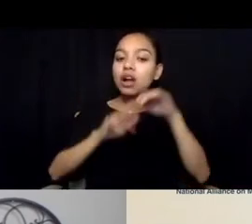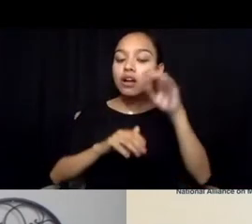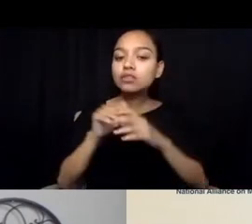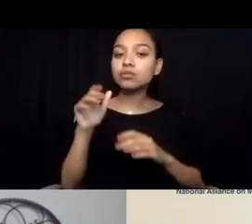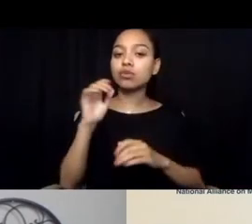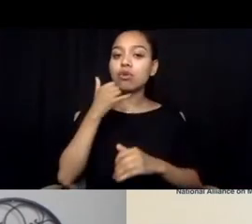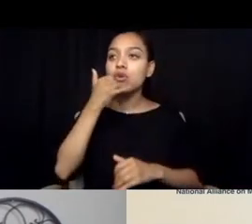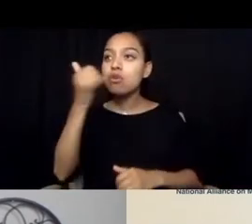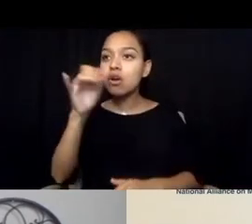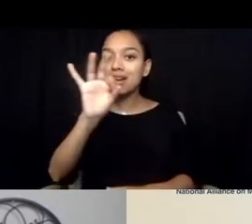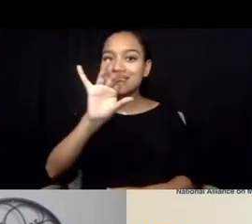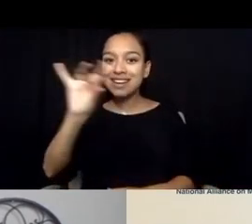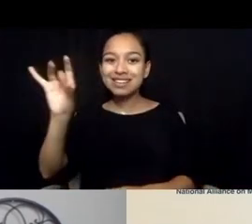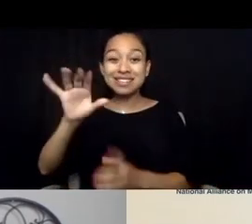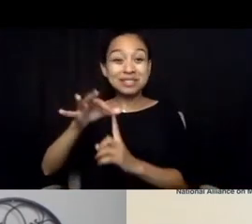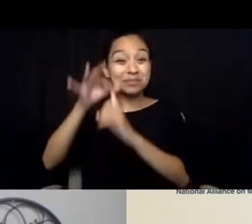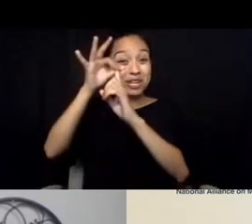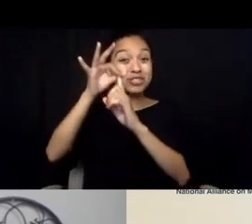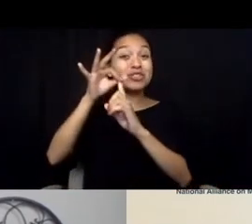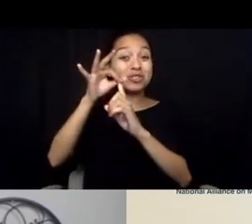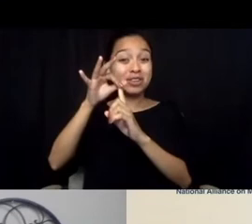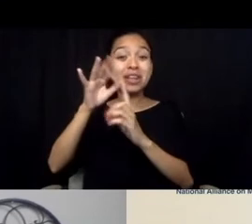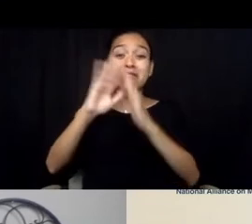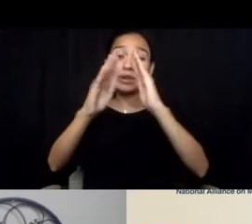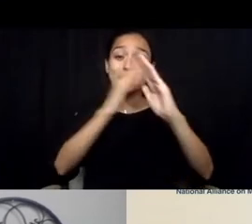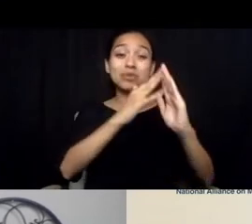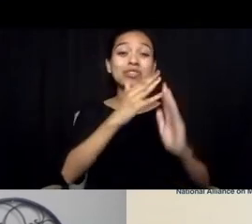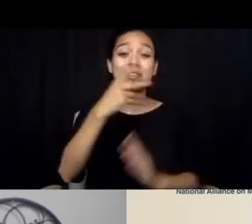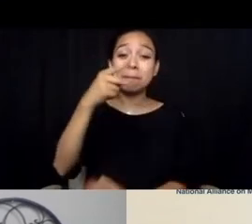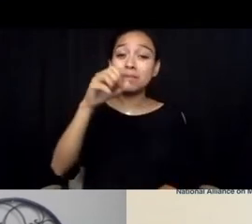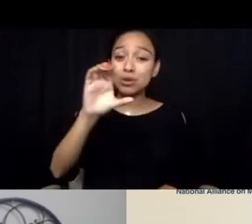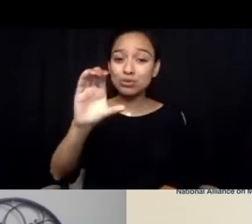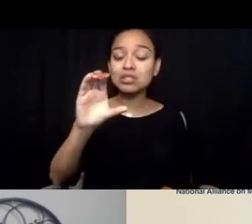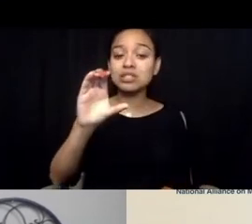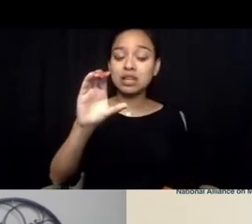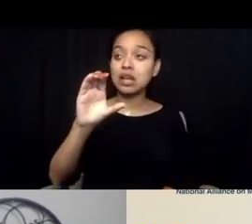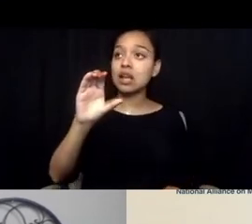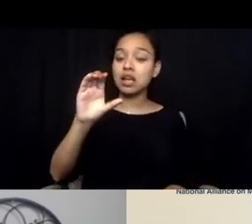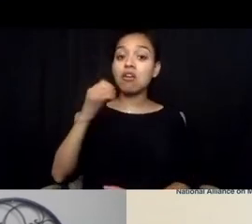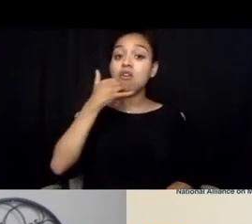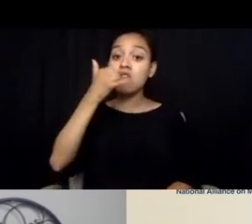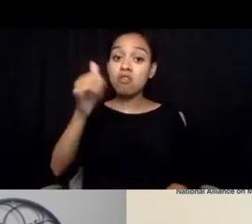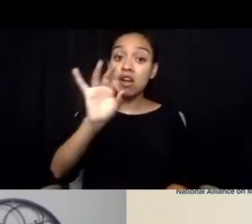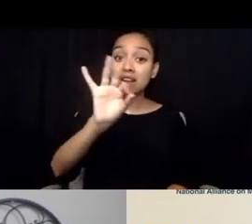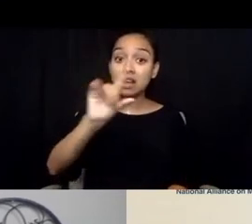has been met with fear as opposed to help-seeking.